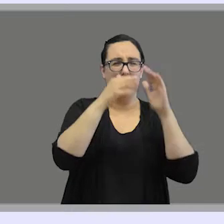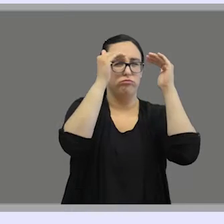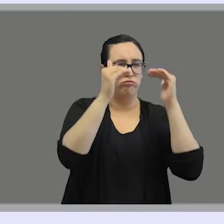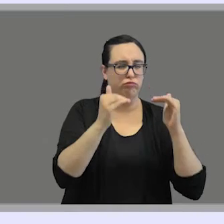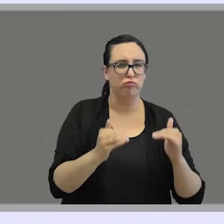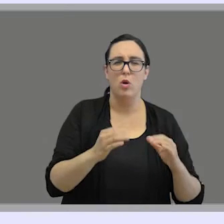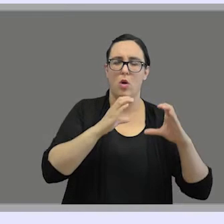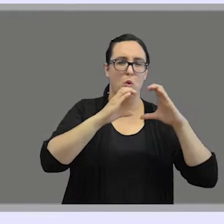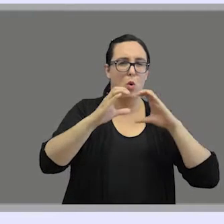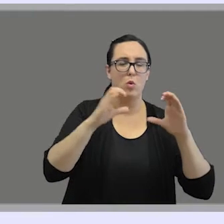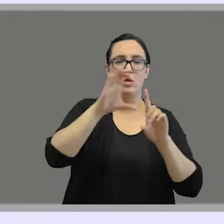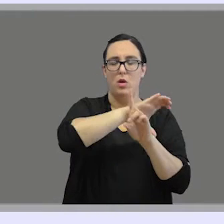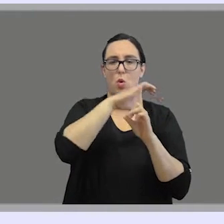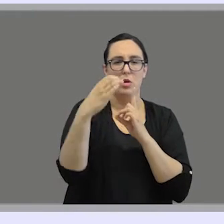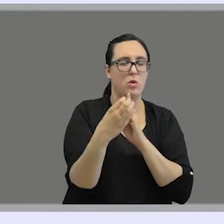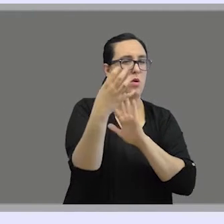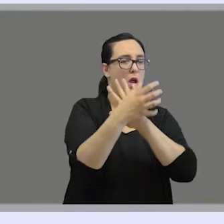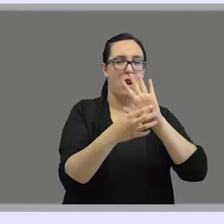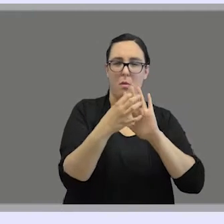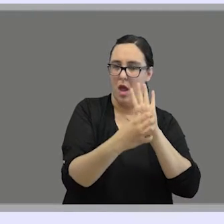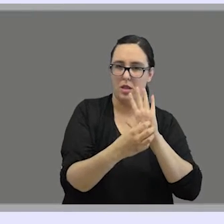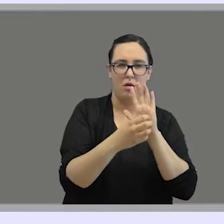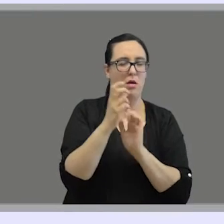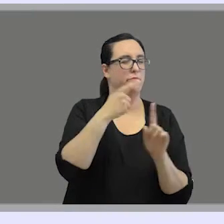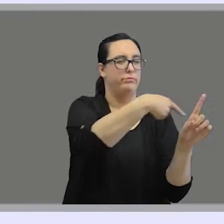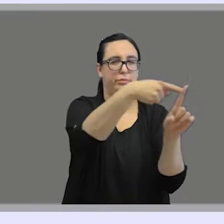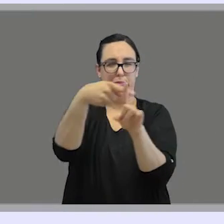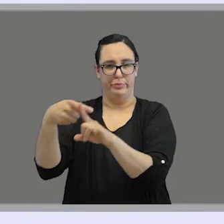like communicative level, cultural level, grammatically, etc.